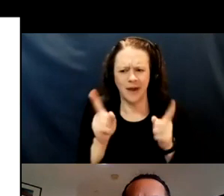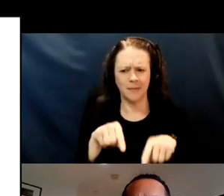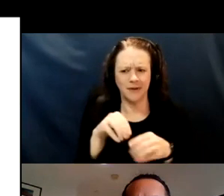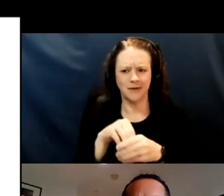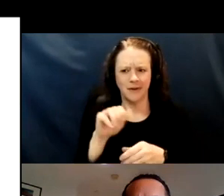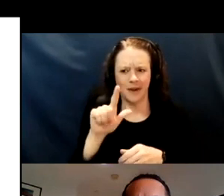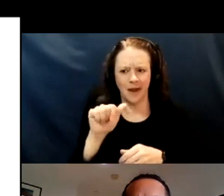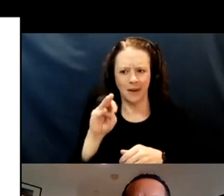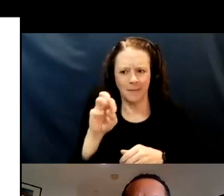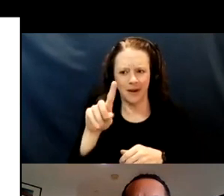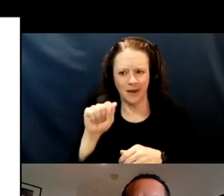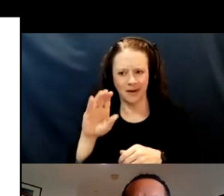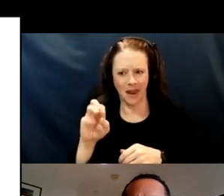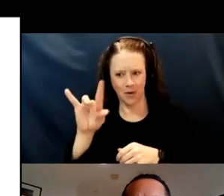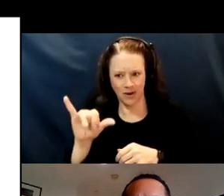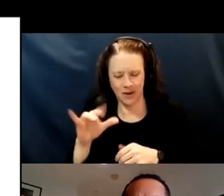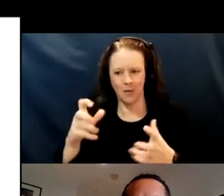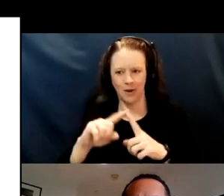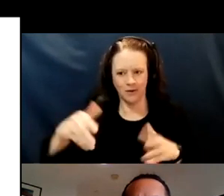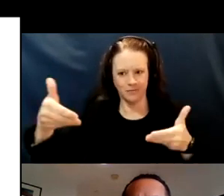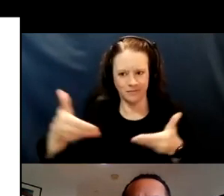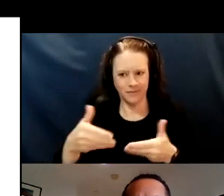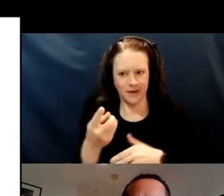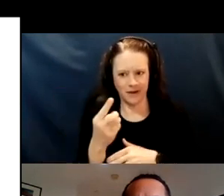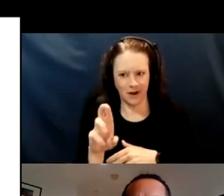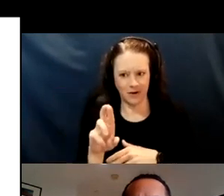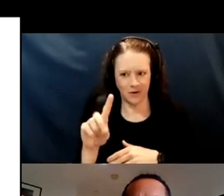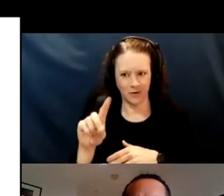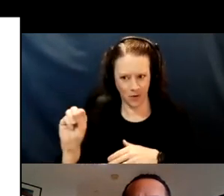to introduce Dr. Do and Ben.